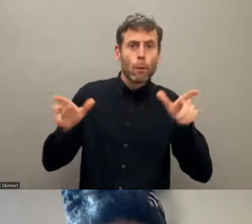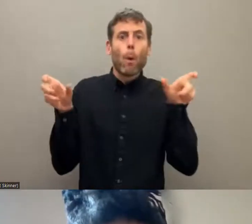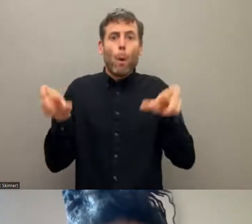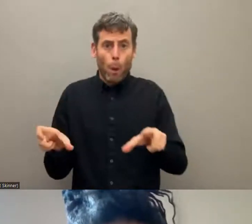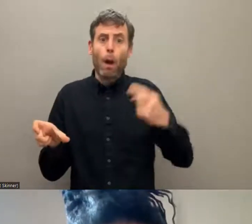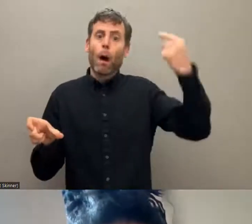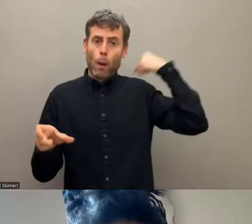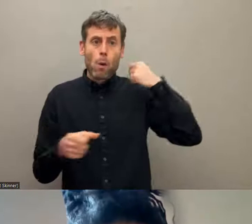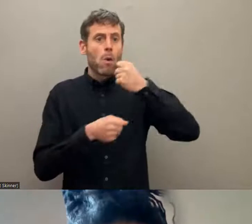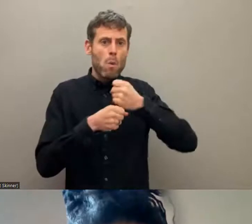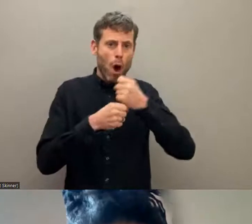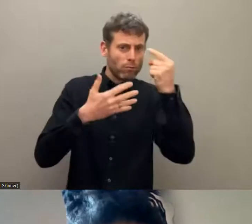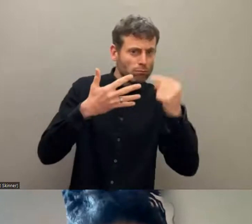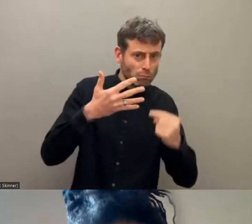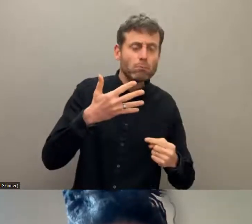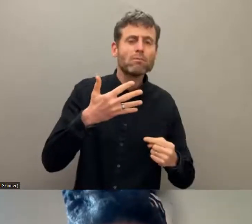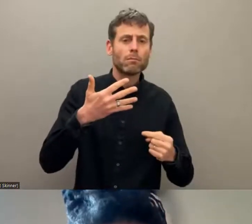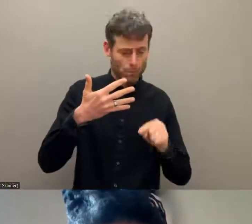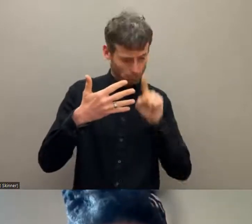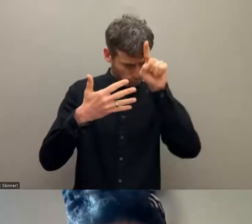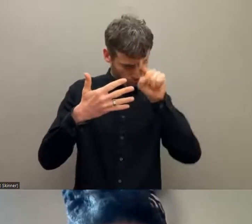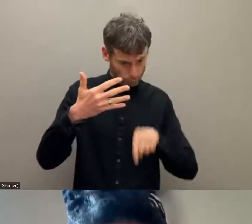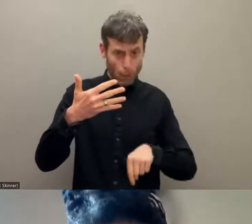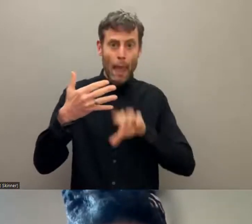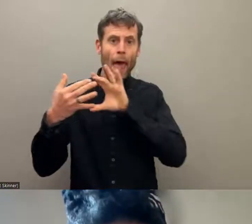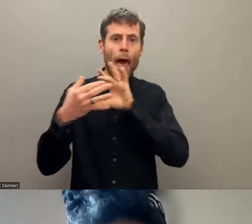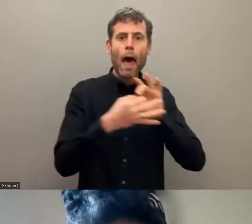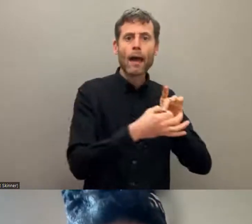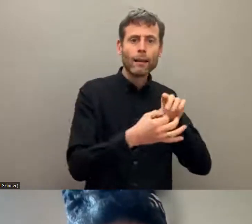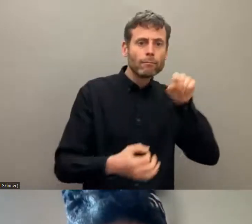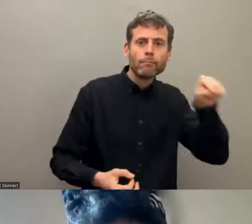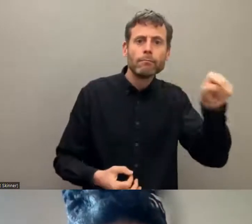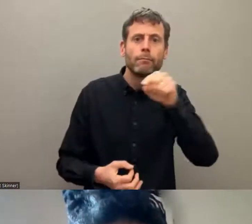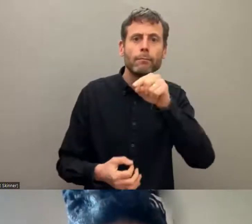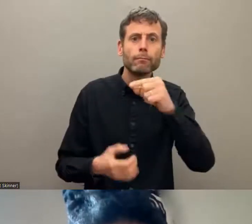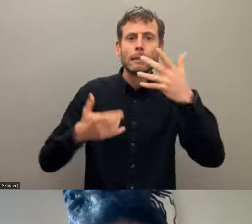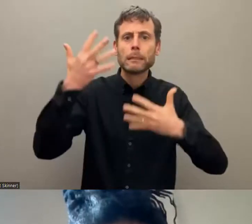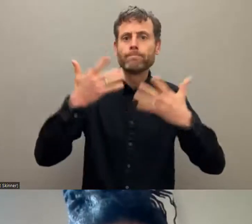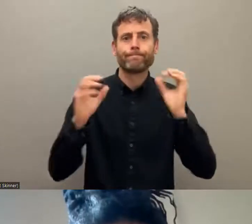to transform in a tool that serves us for inclusion. It is